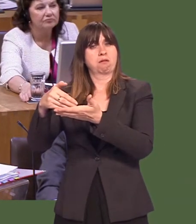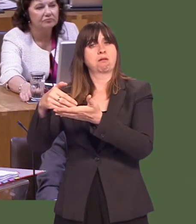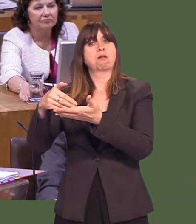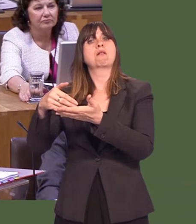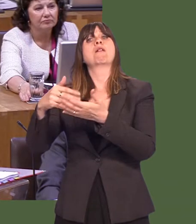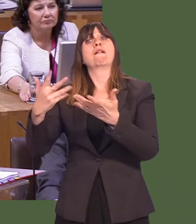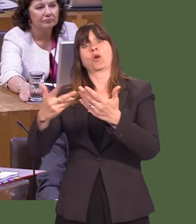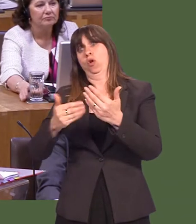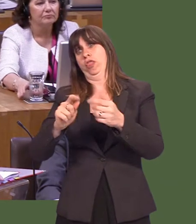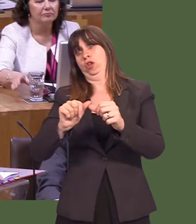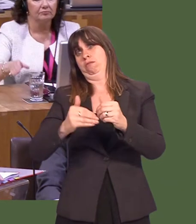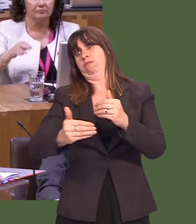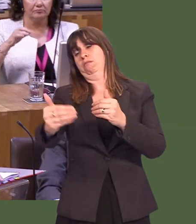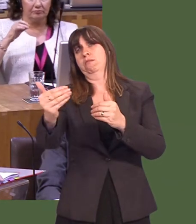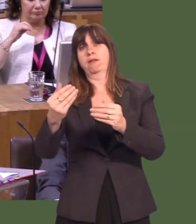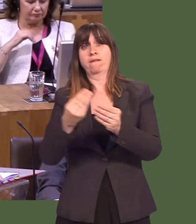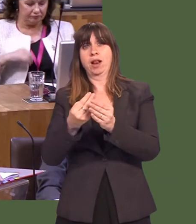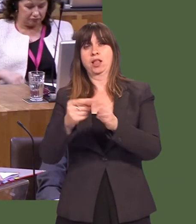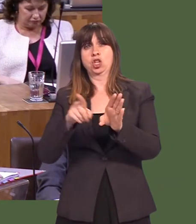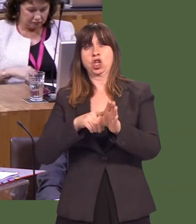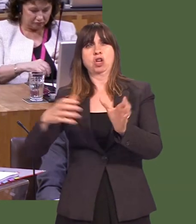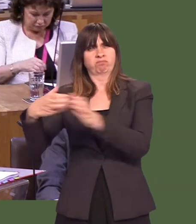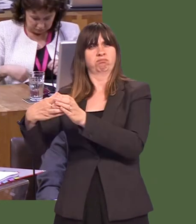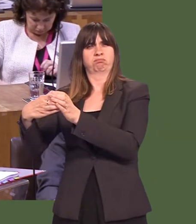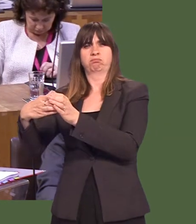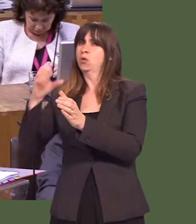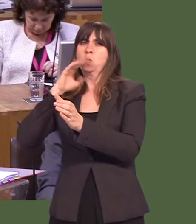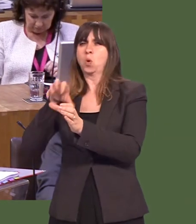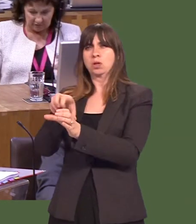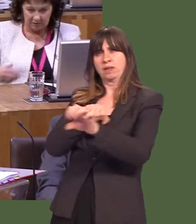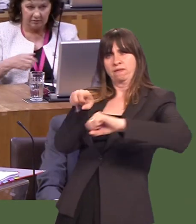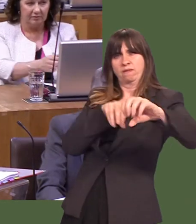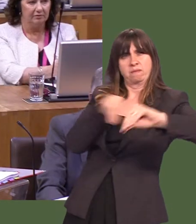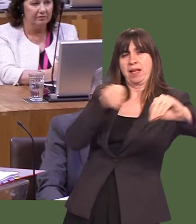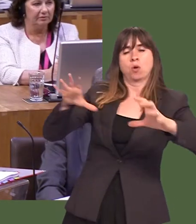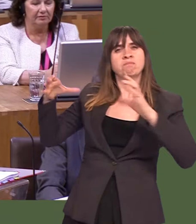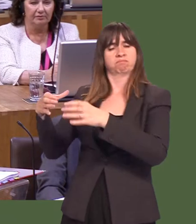for the ensuing financial year, and that is safeguarded.